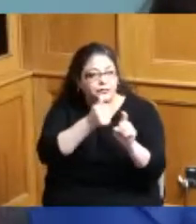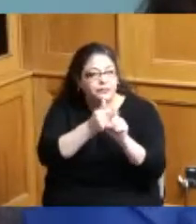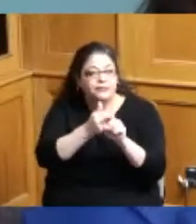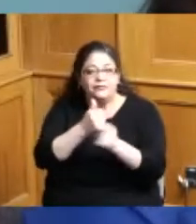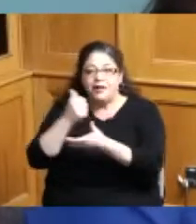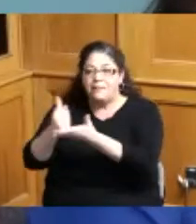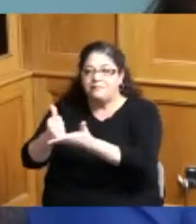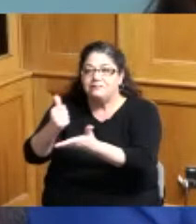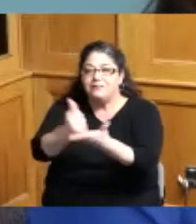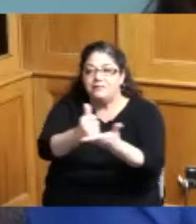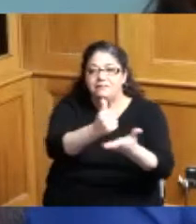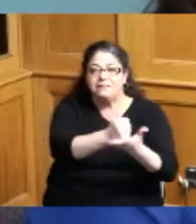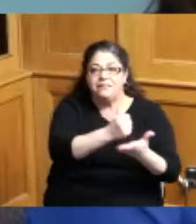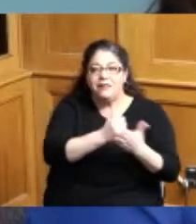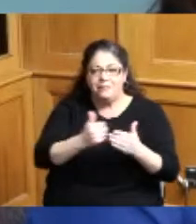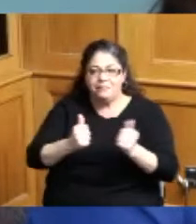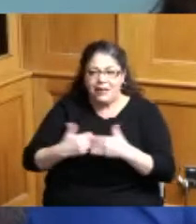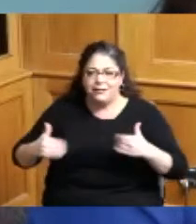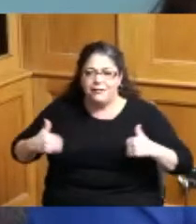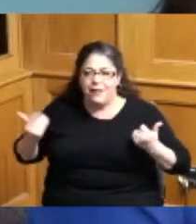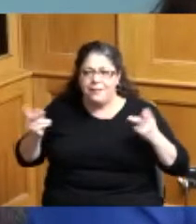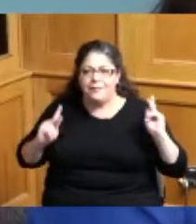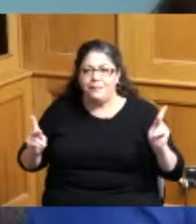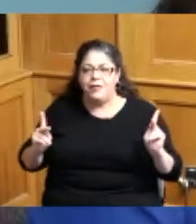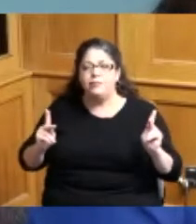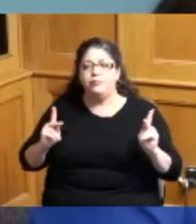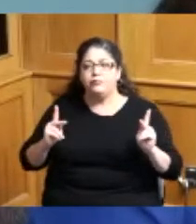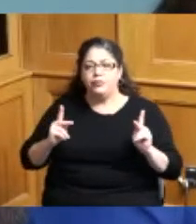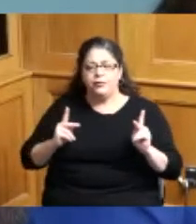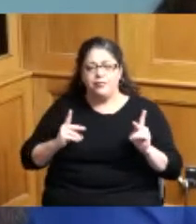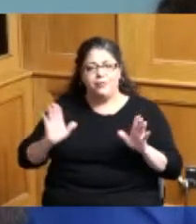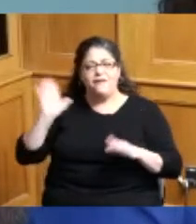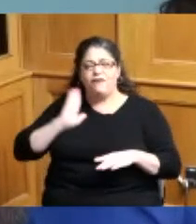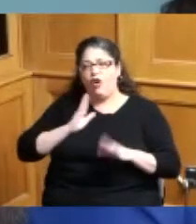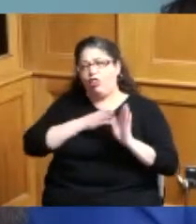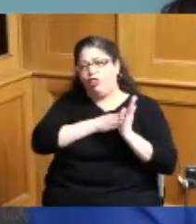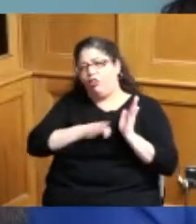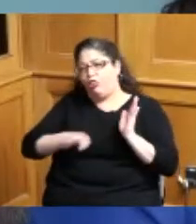many youth turn their lives around and make better choices to become the best they can be